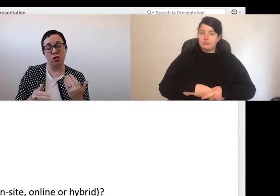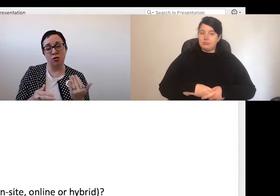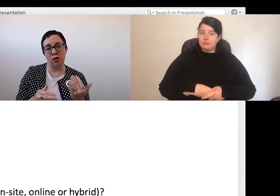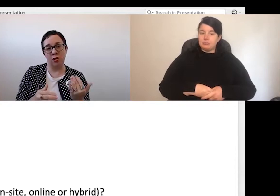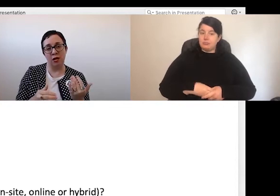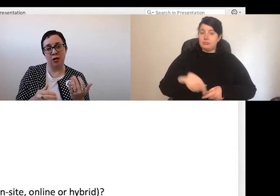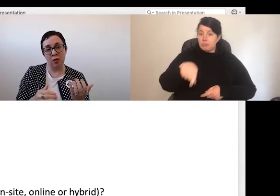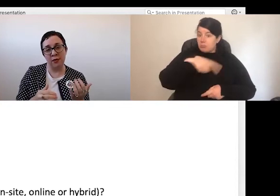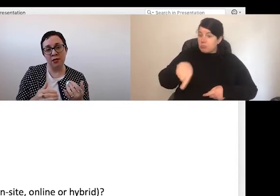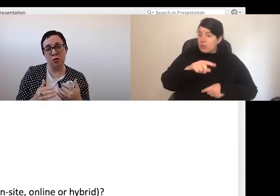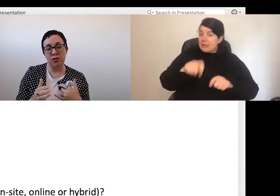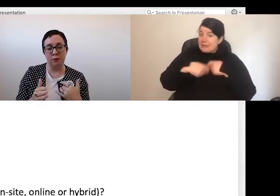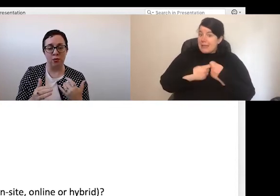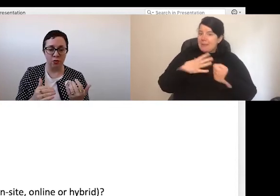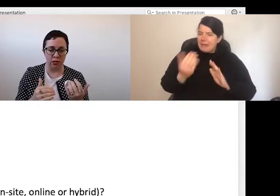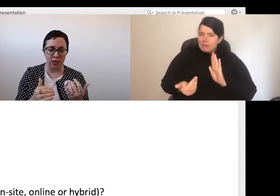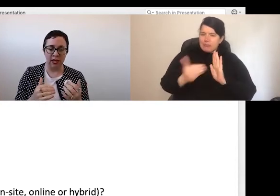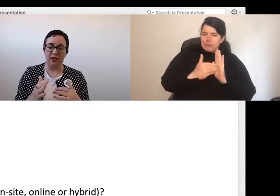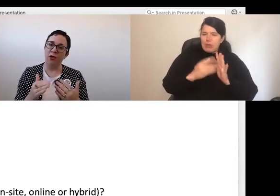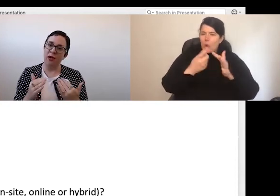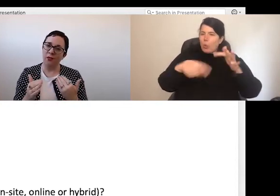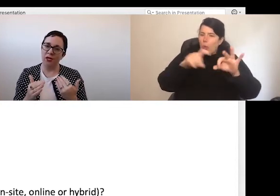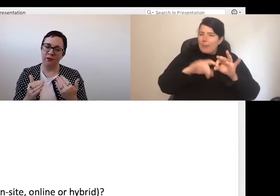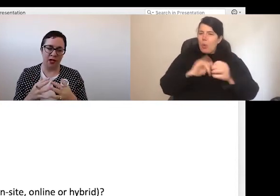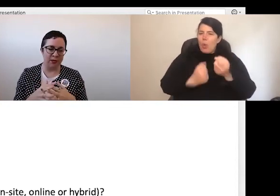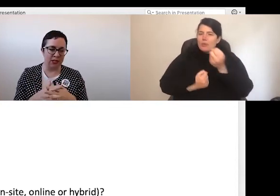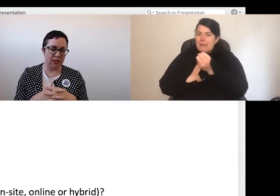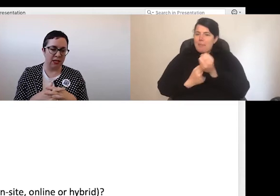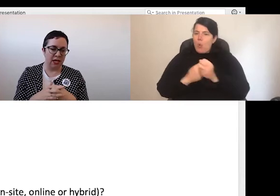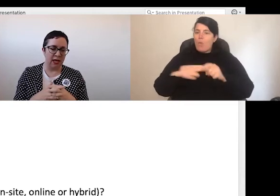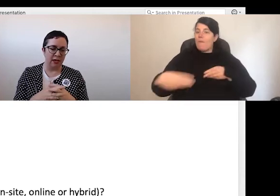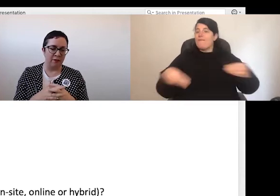additional equipment or support for hybrid work environments, such